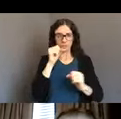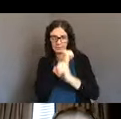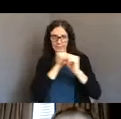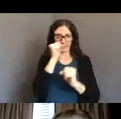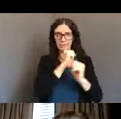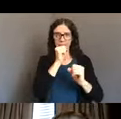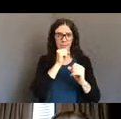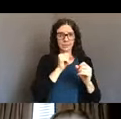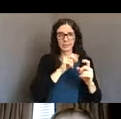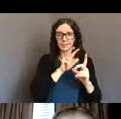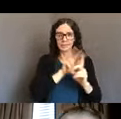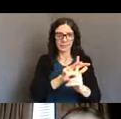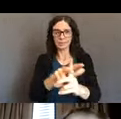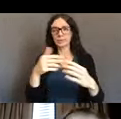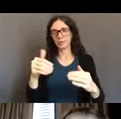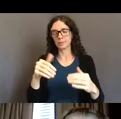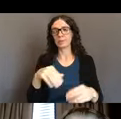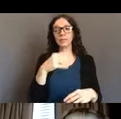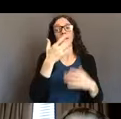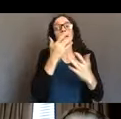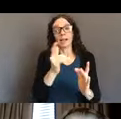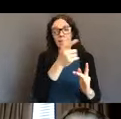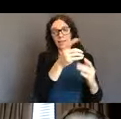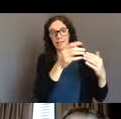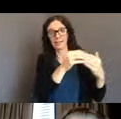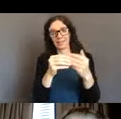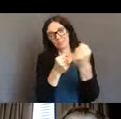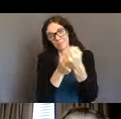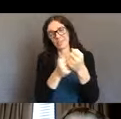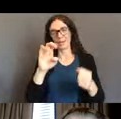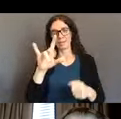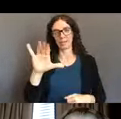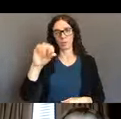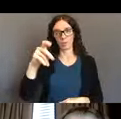EDM Disability Rights of Oregon, Gabby Guedon the executive director,